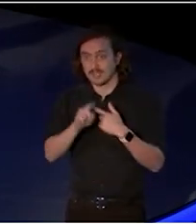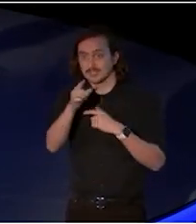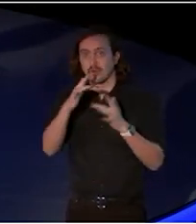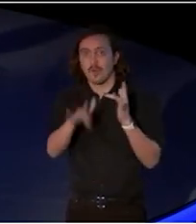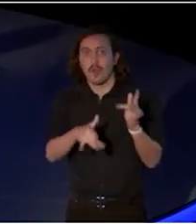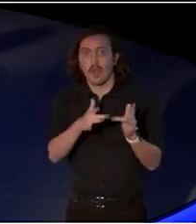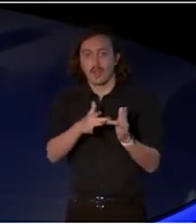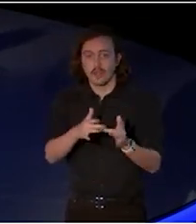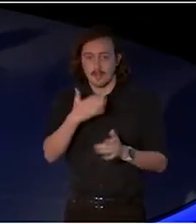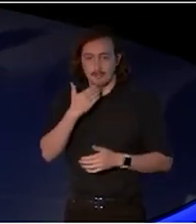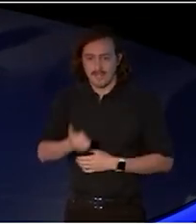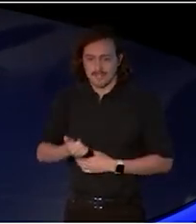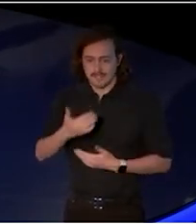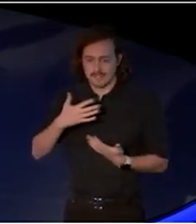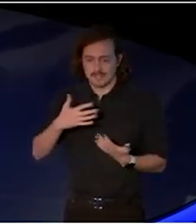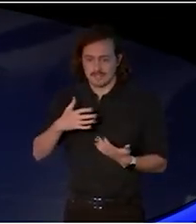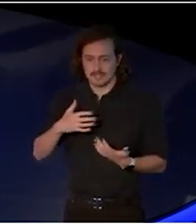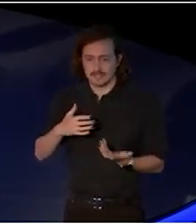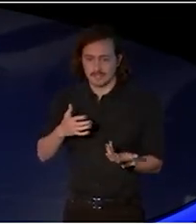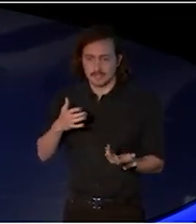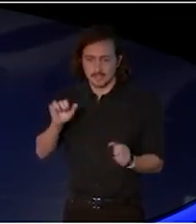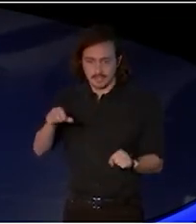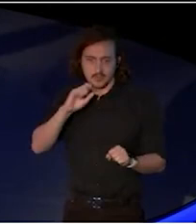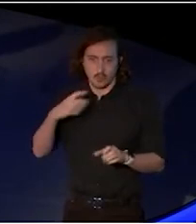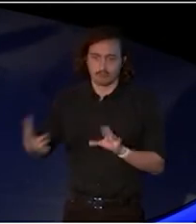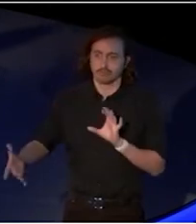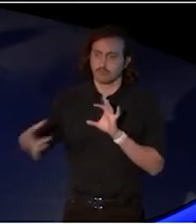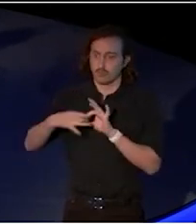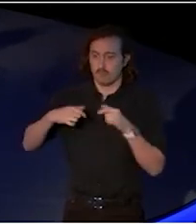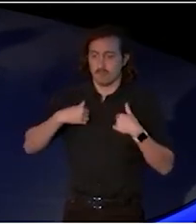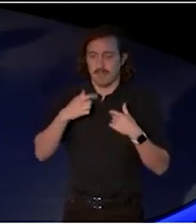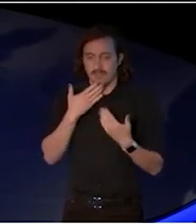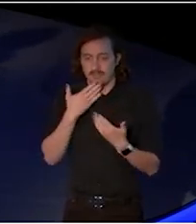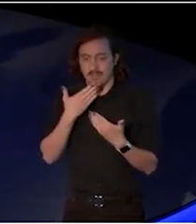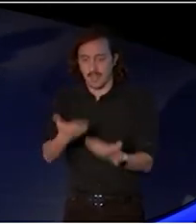Minister Burke not only for his brilliant speech this morning,